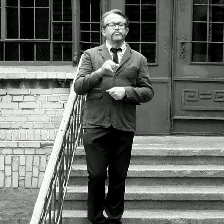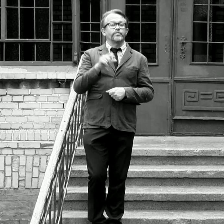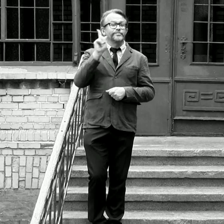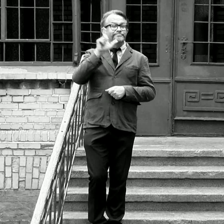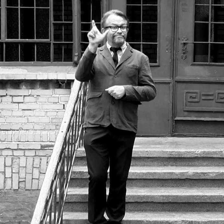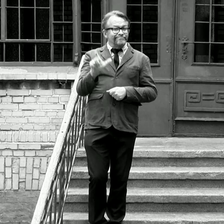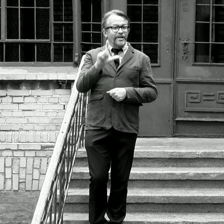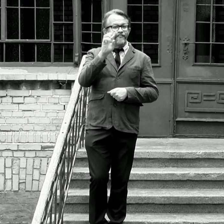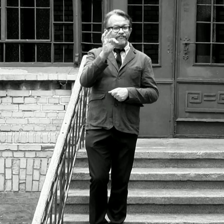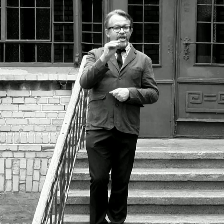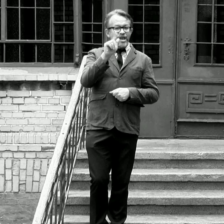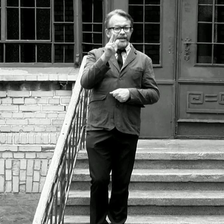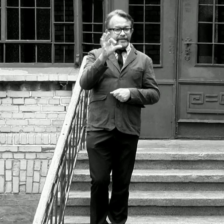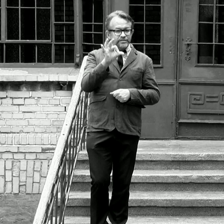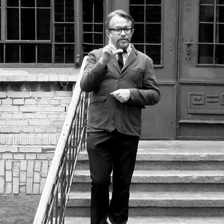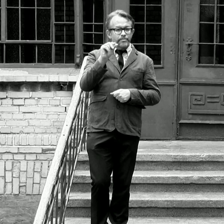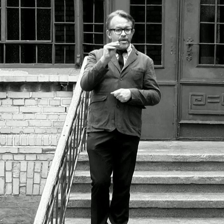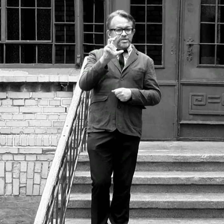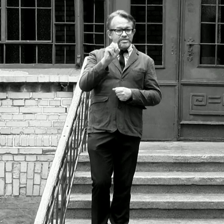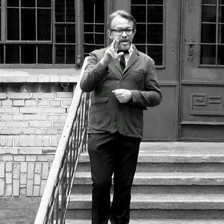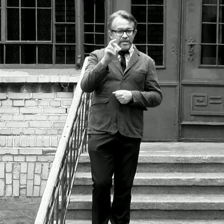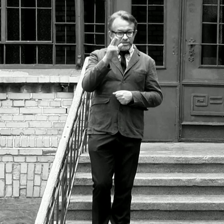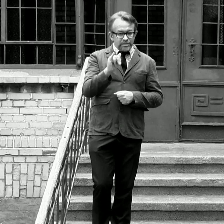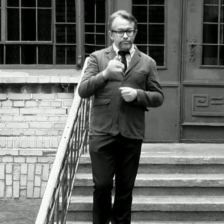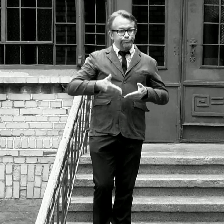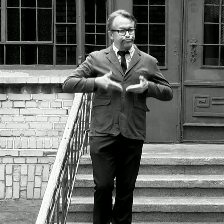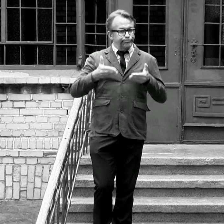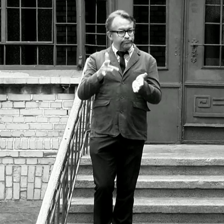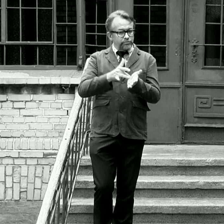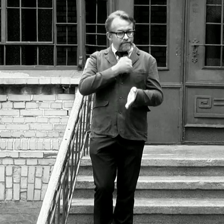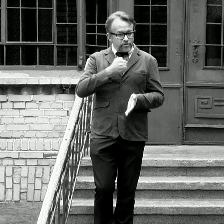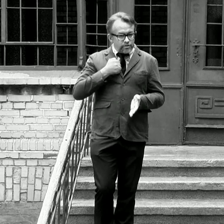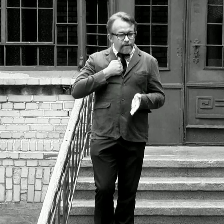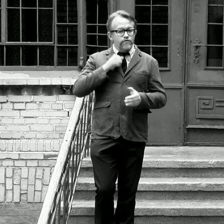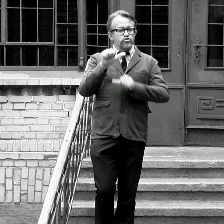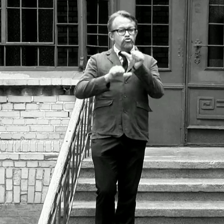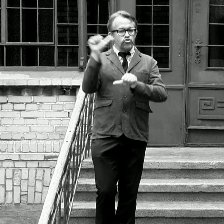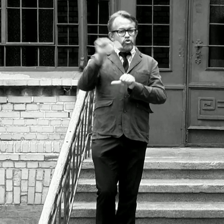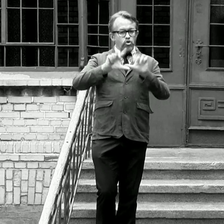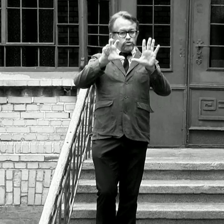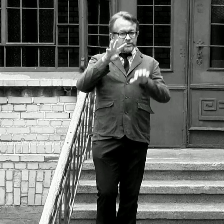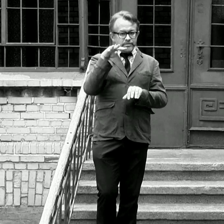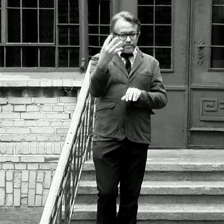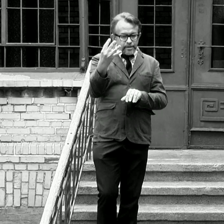Feliks Pęczarski was born in 1804 in Warsaw.